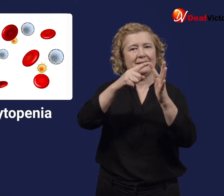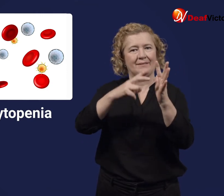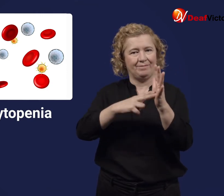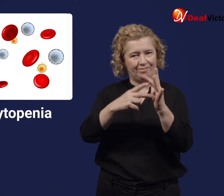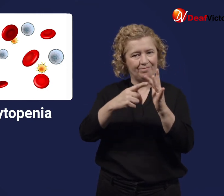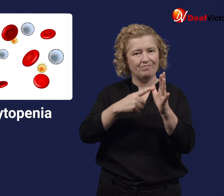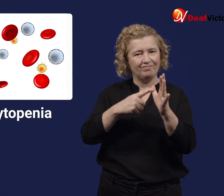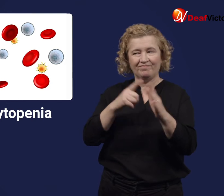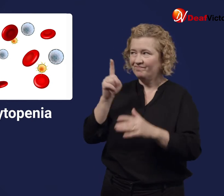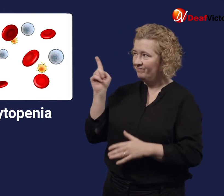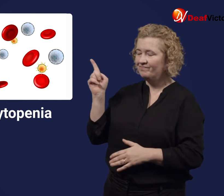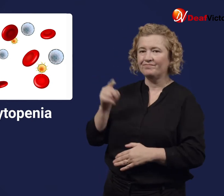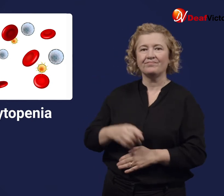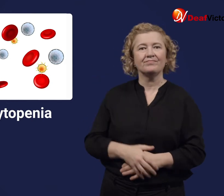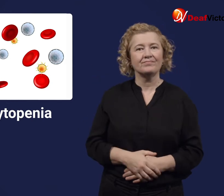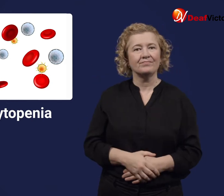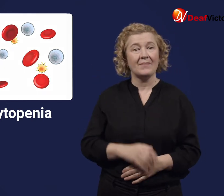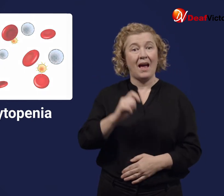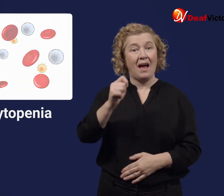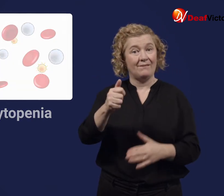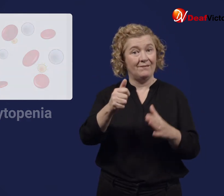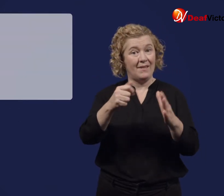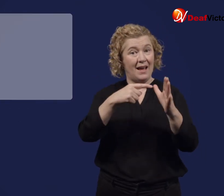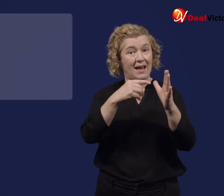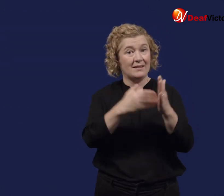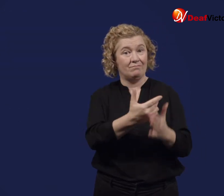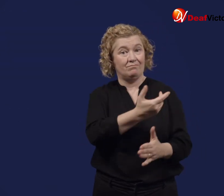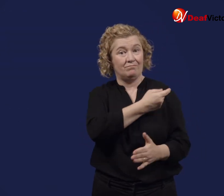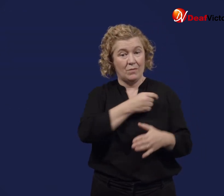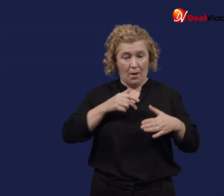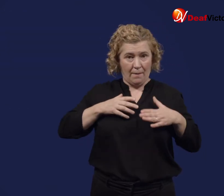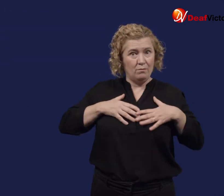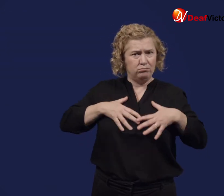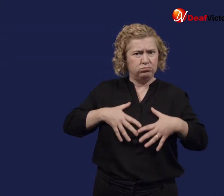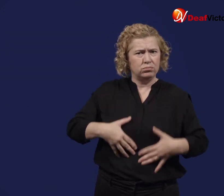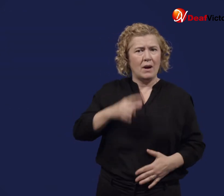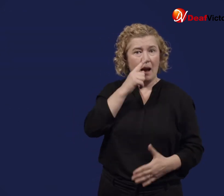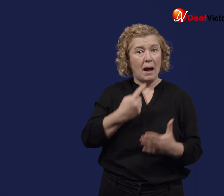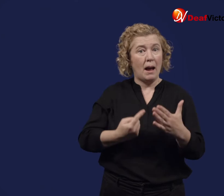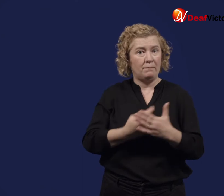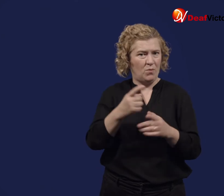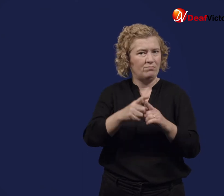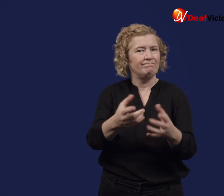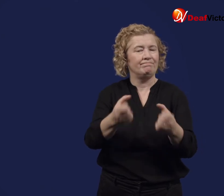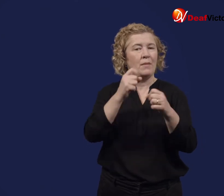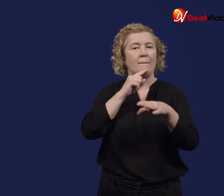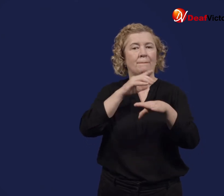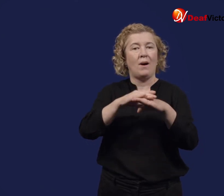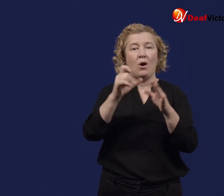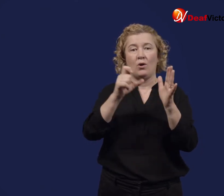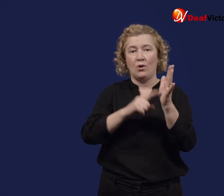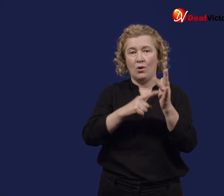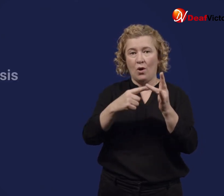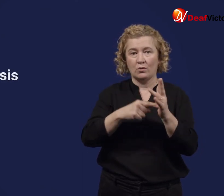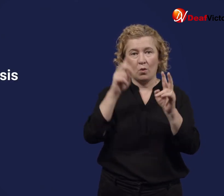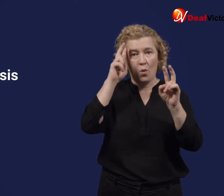Some people also experience blood clots, called thrombosis, after receiving the vaccine.